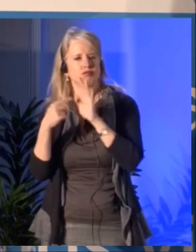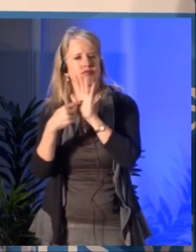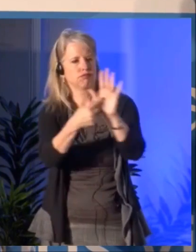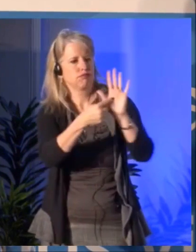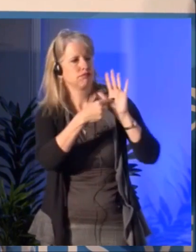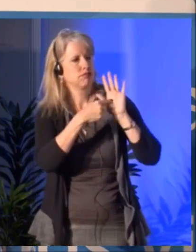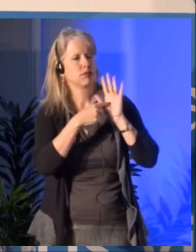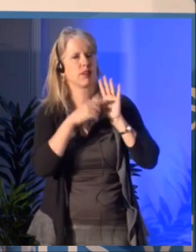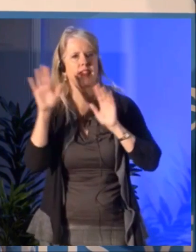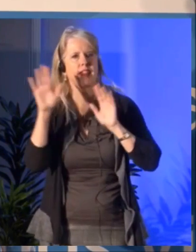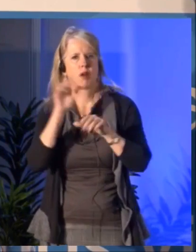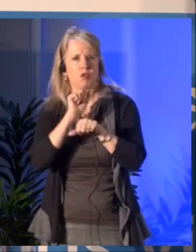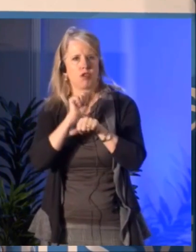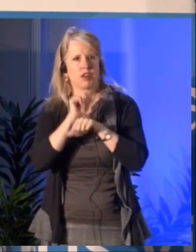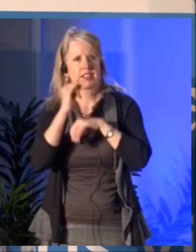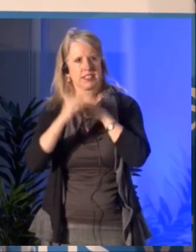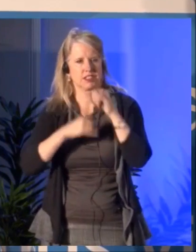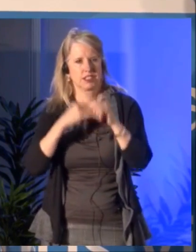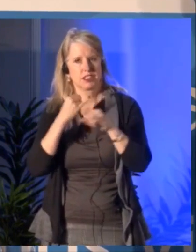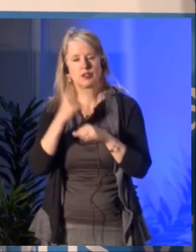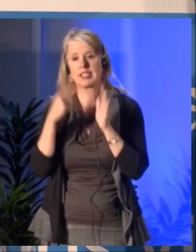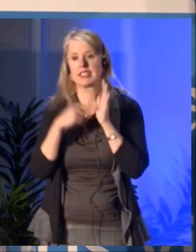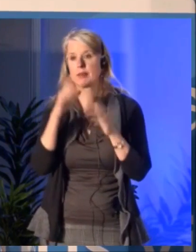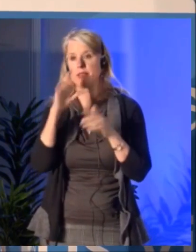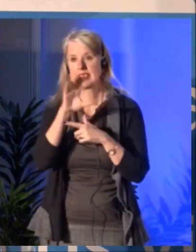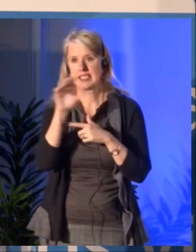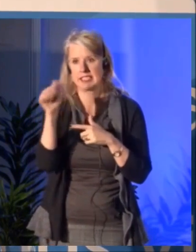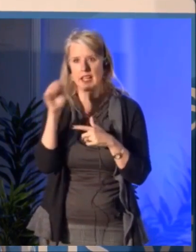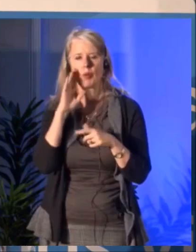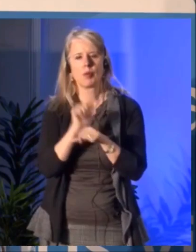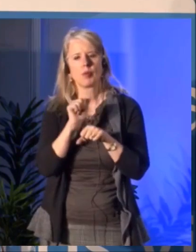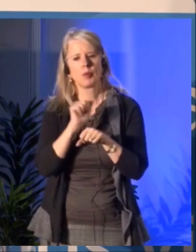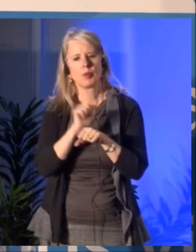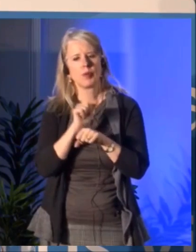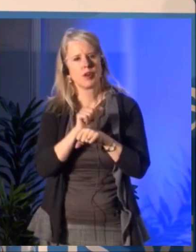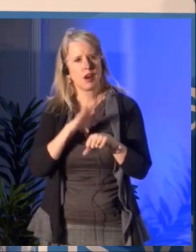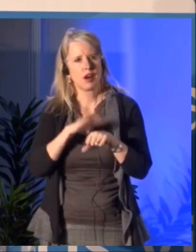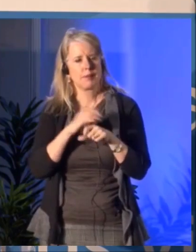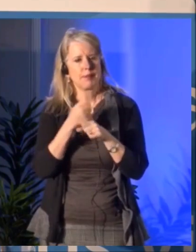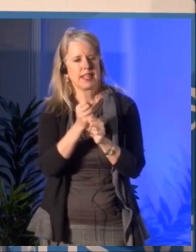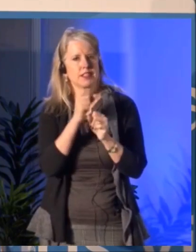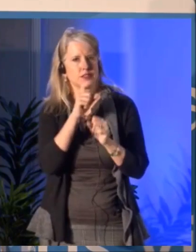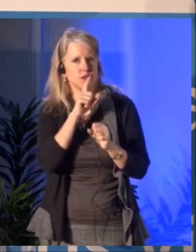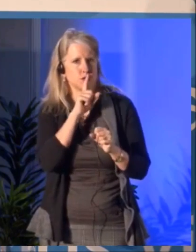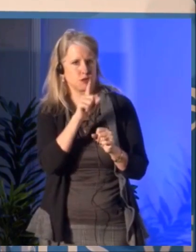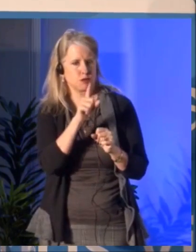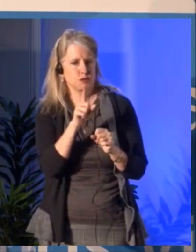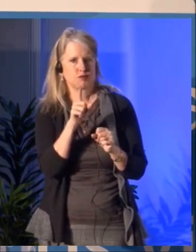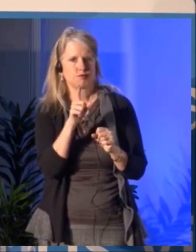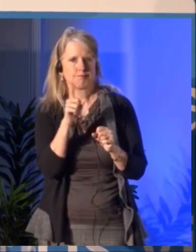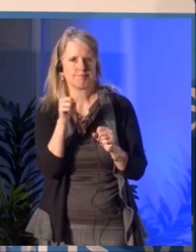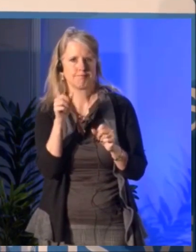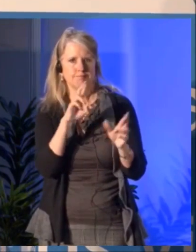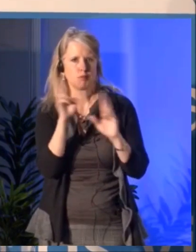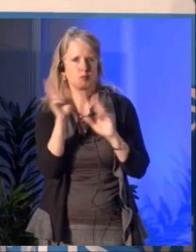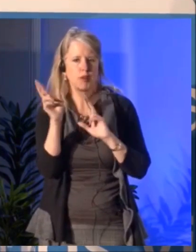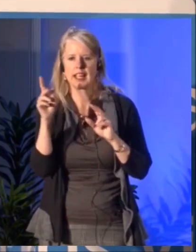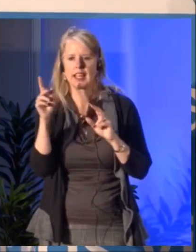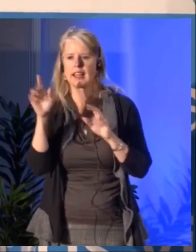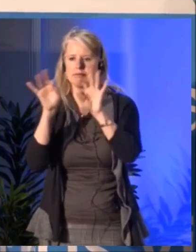to make sure that there is a development of networks that is helping the artist to present their work.